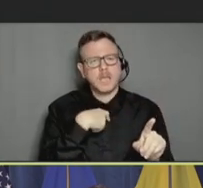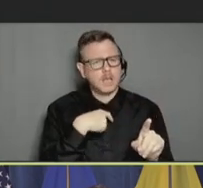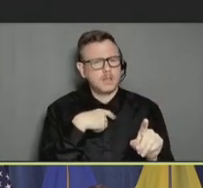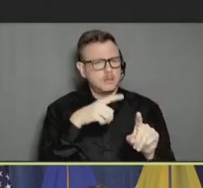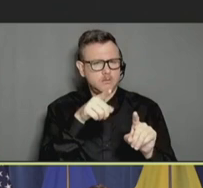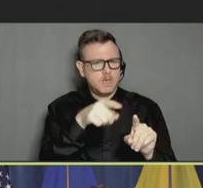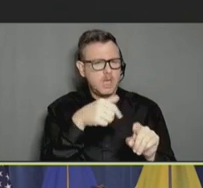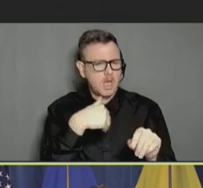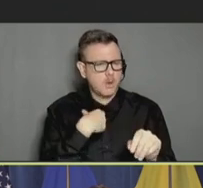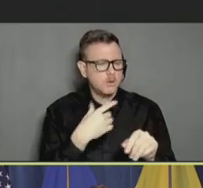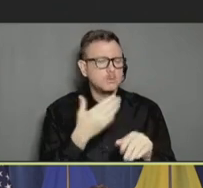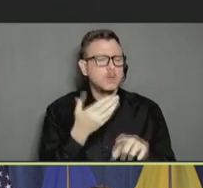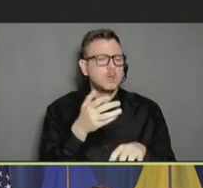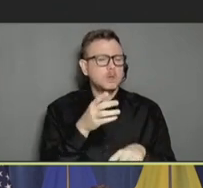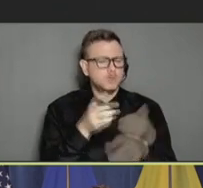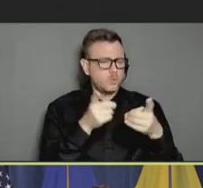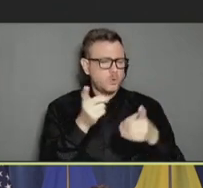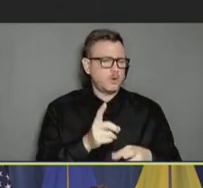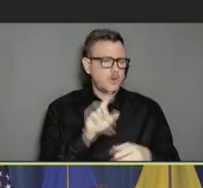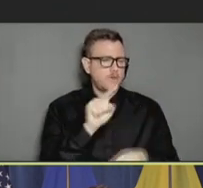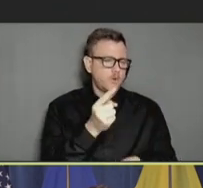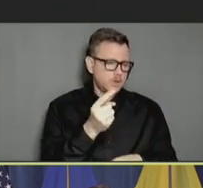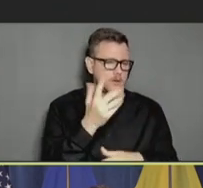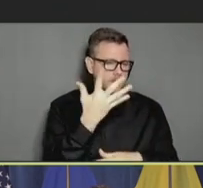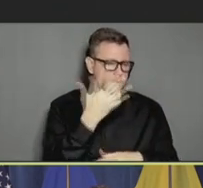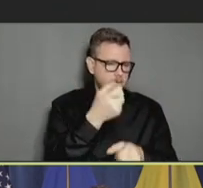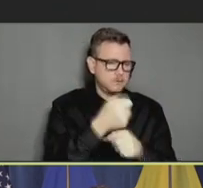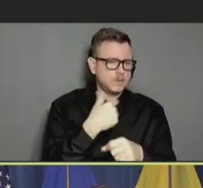first five years, and I continue to be involved in this research.